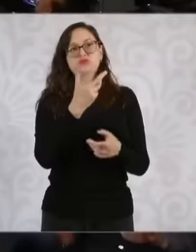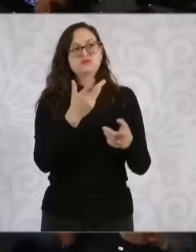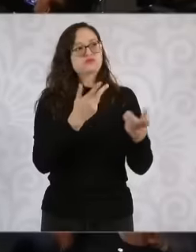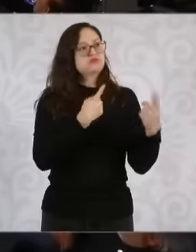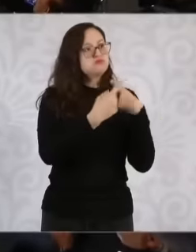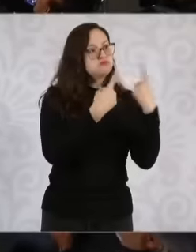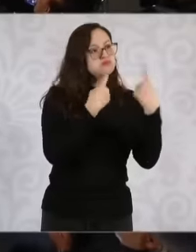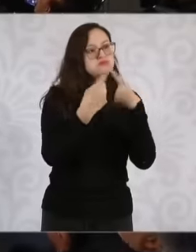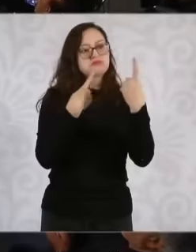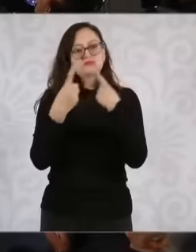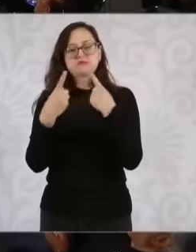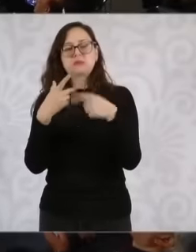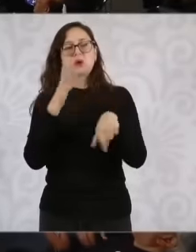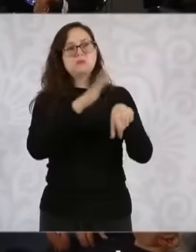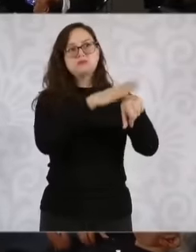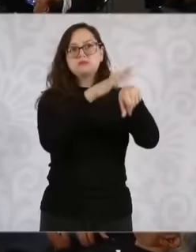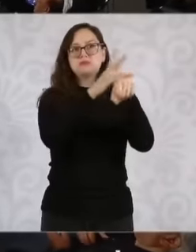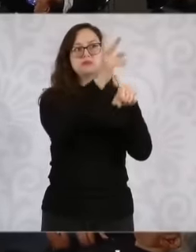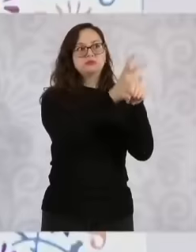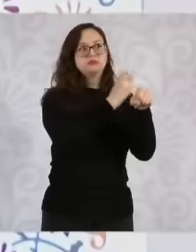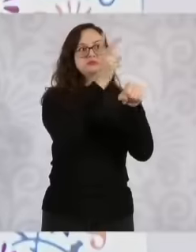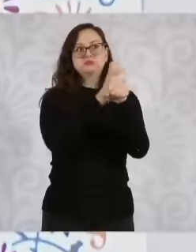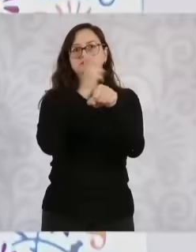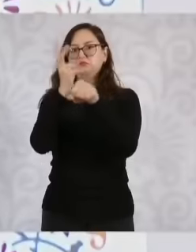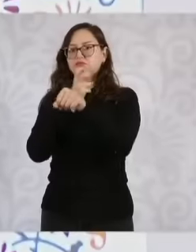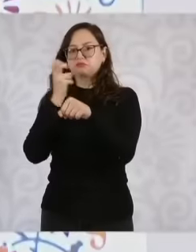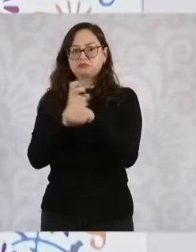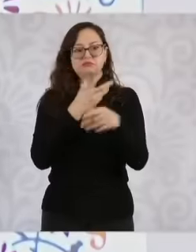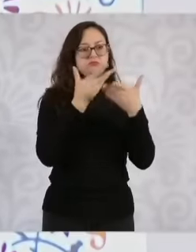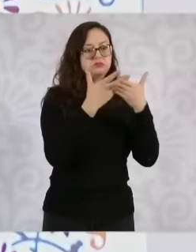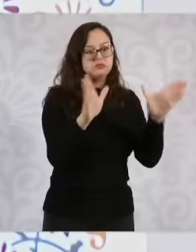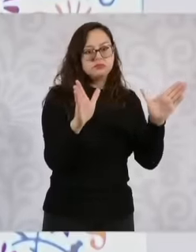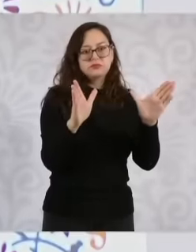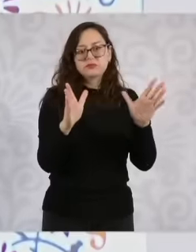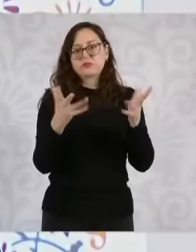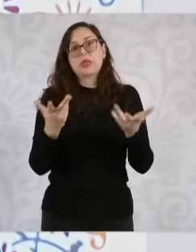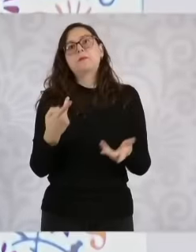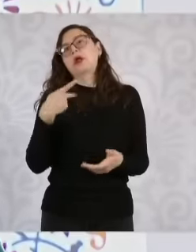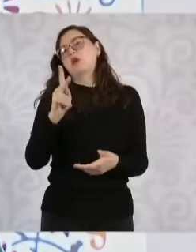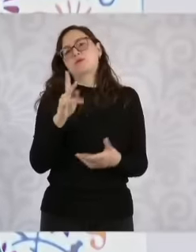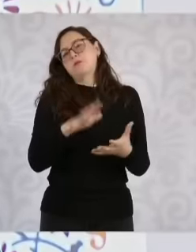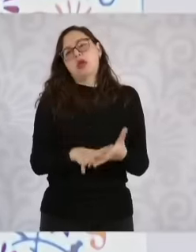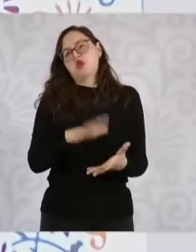be an open tender and of course we are interested because most of it is manufactured in